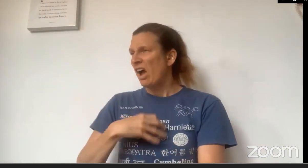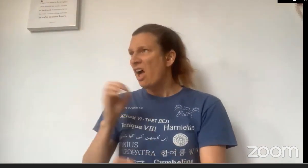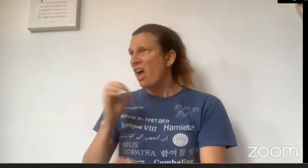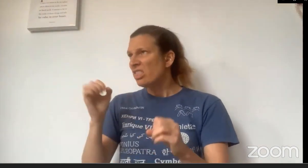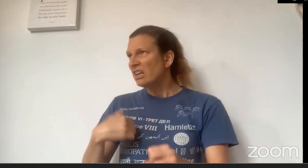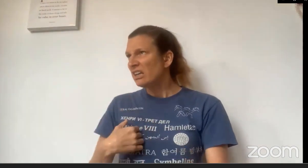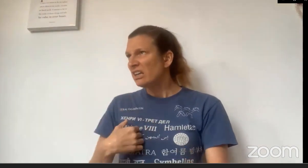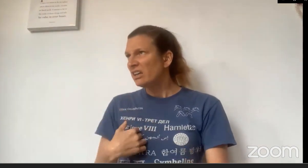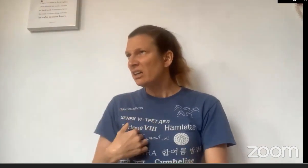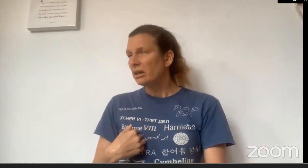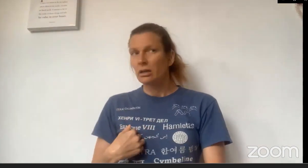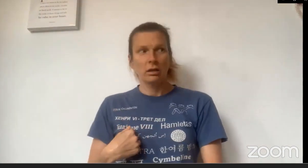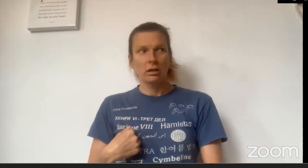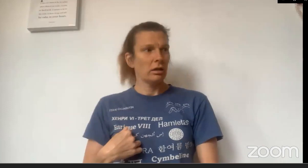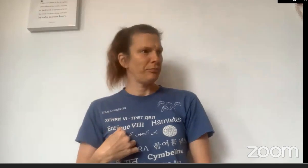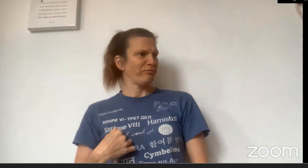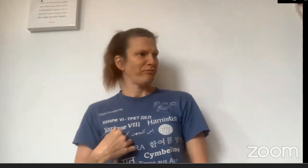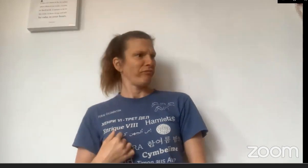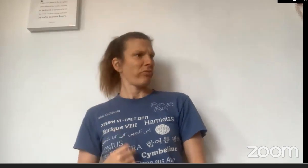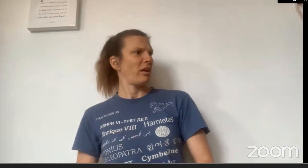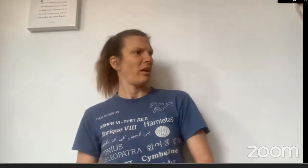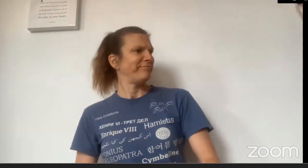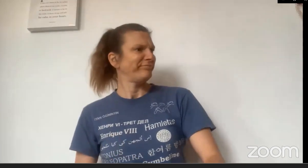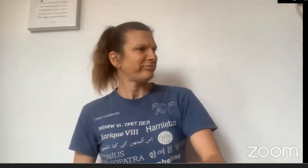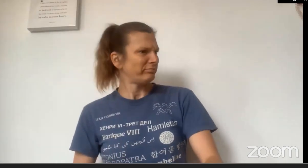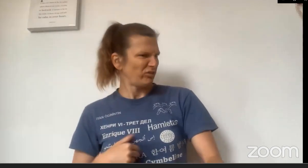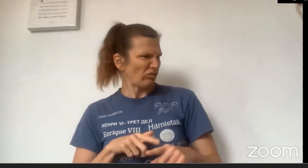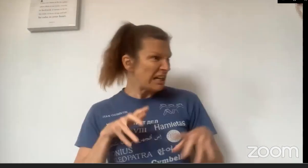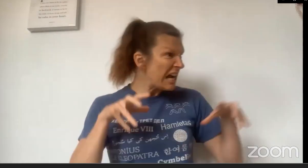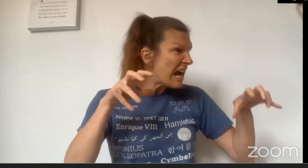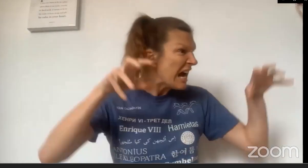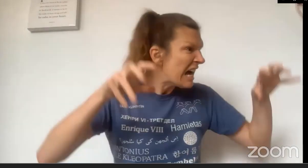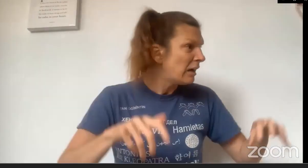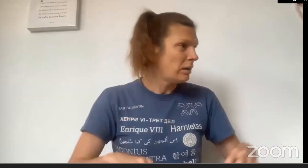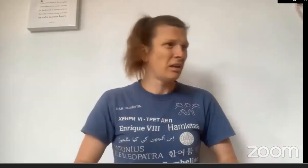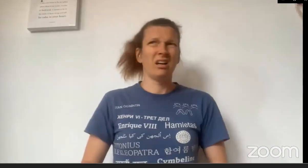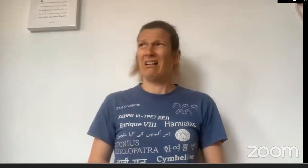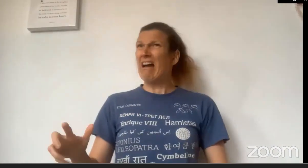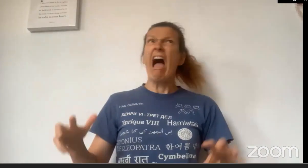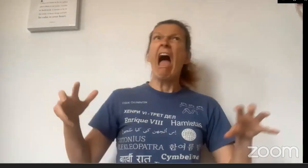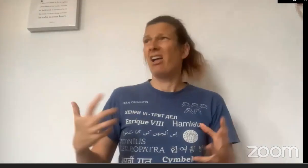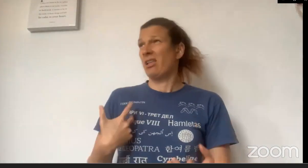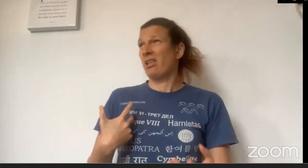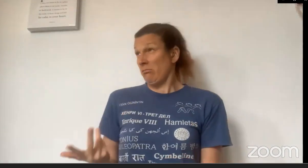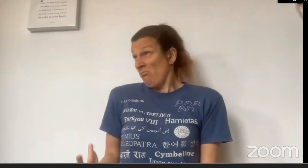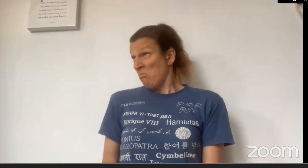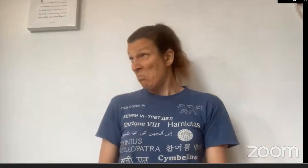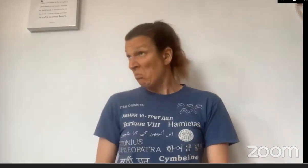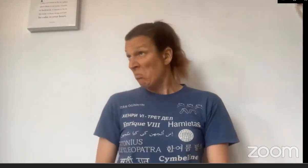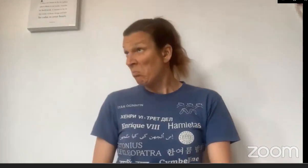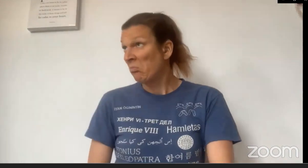"I am not scared of you!" "Huh... what?" thought The Wolf.